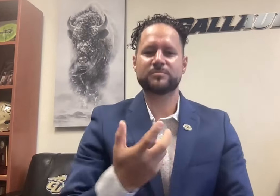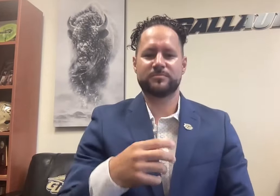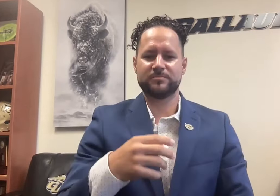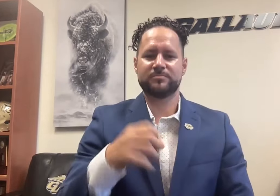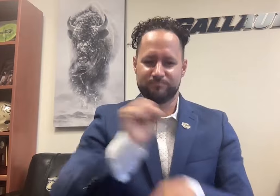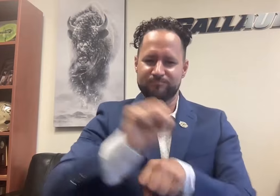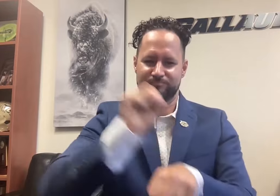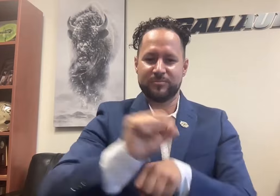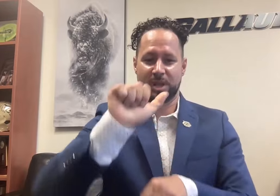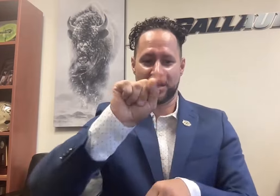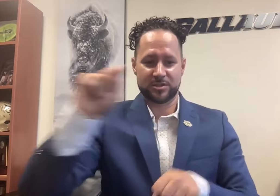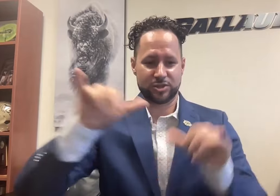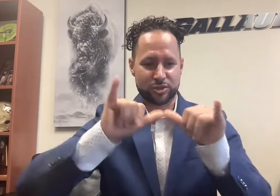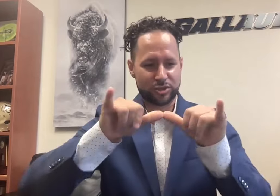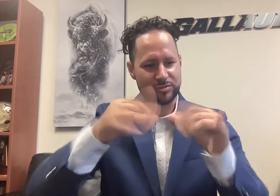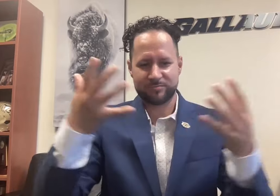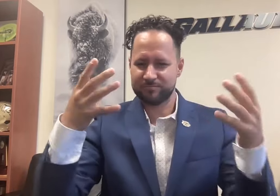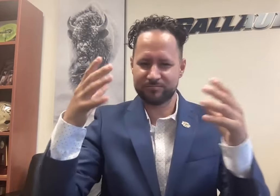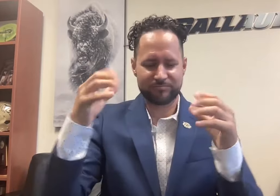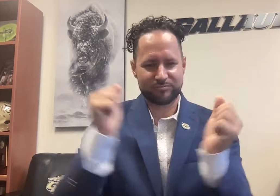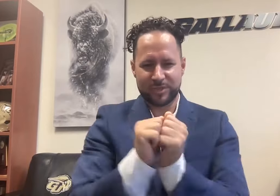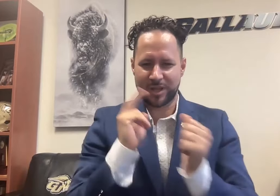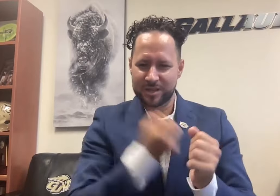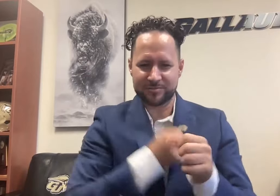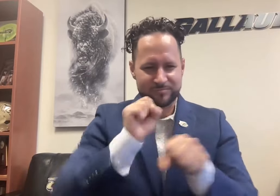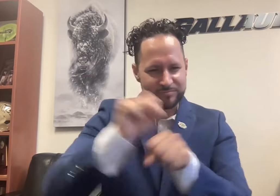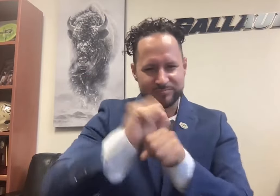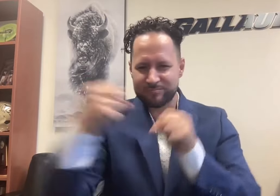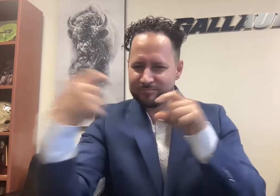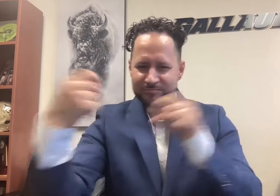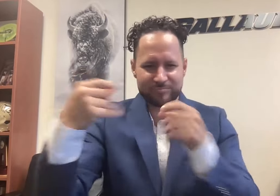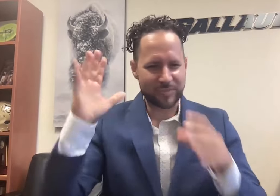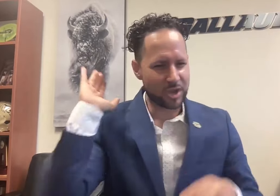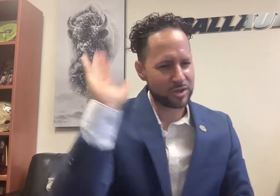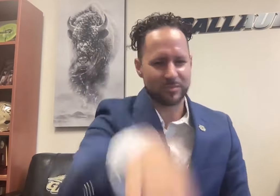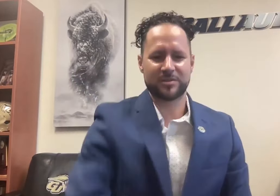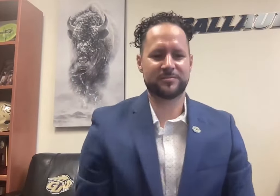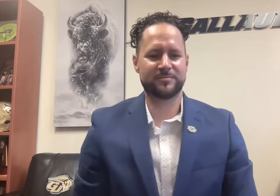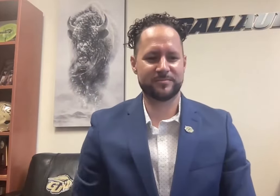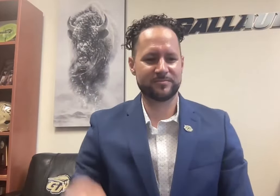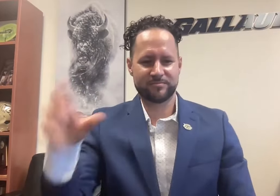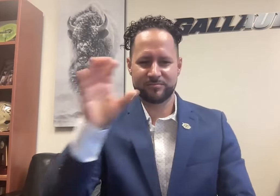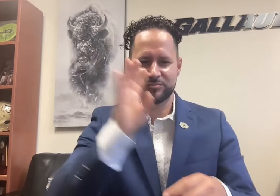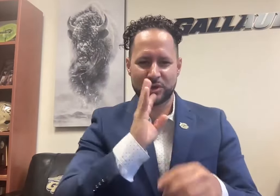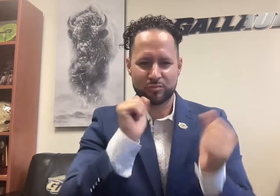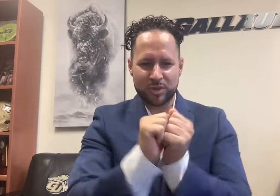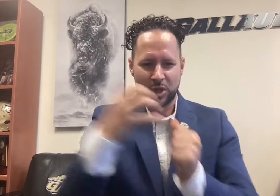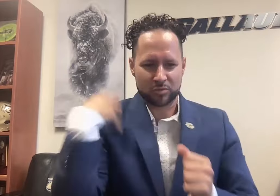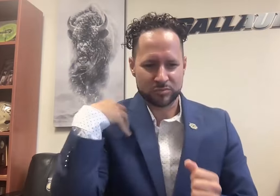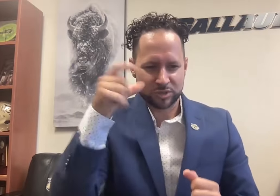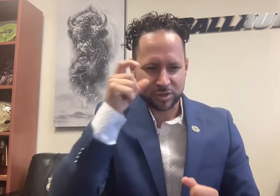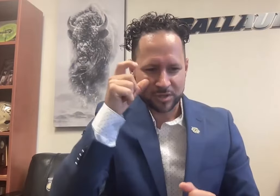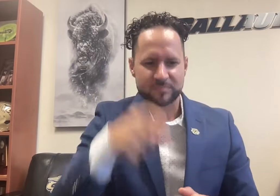AT&T engineers worked with us every step of the way. They talked with Coach Goldstein.